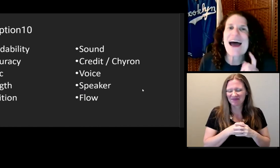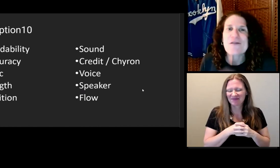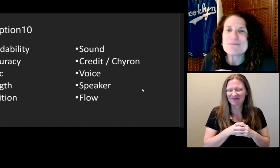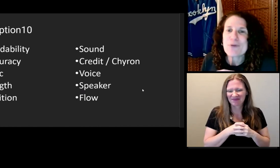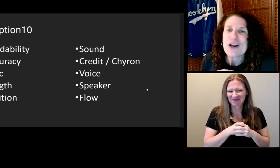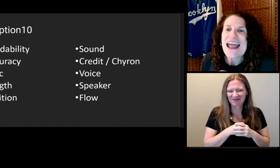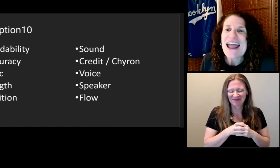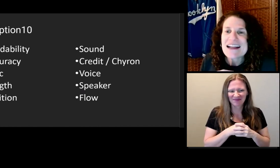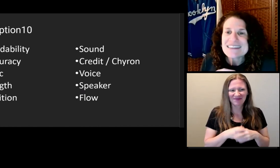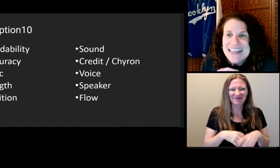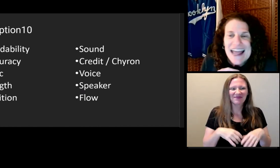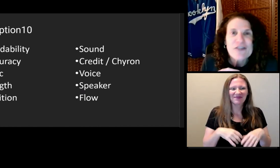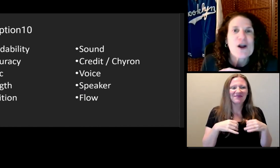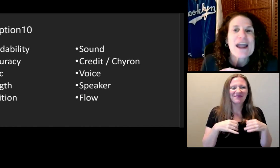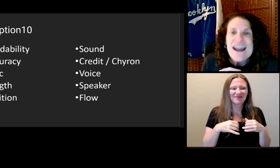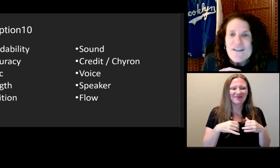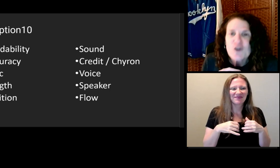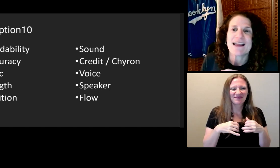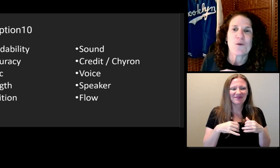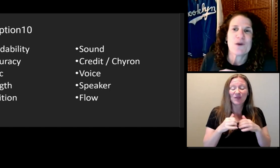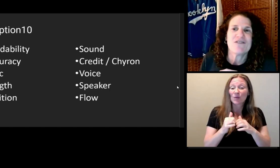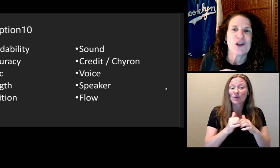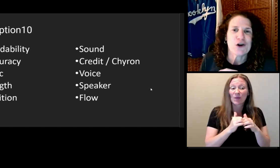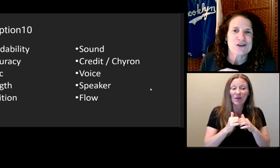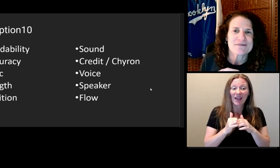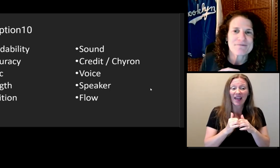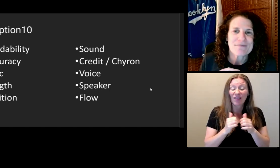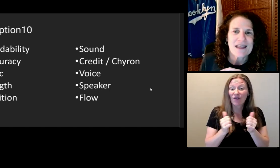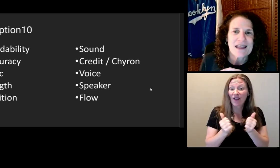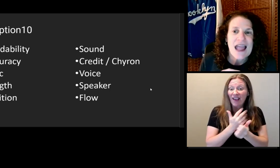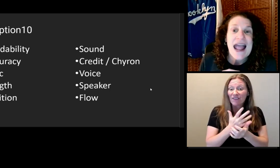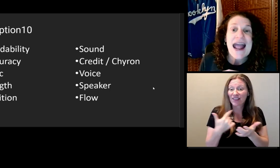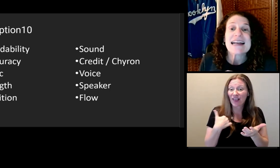Now let's put together everything we've learned.